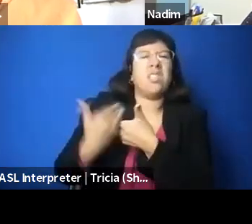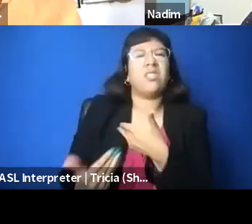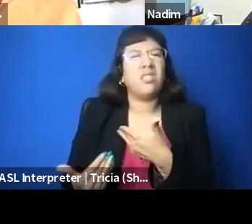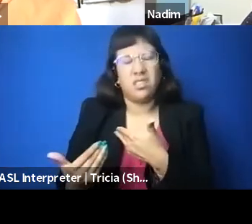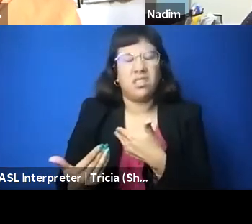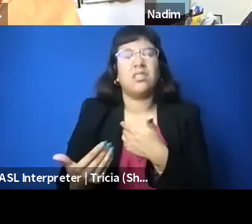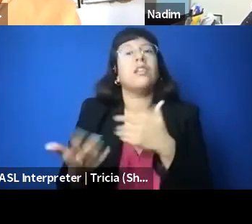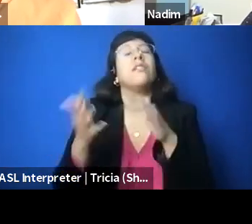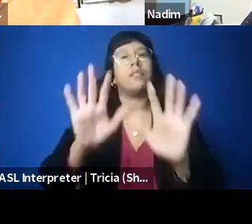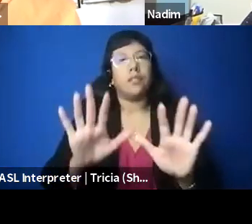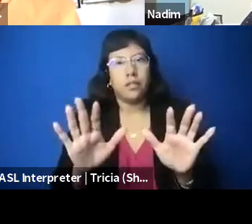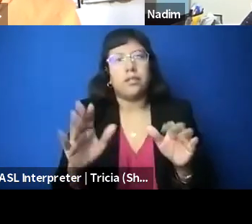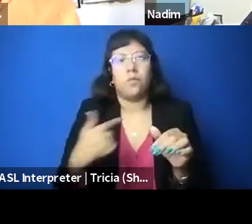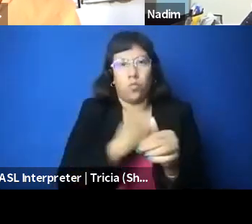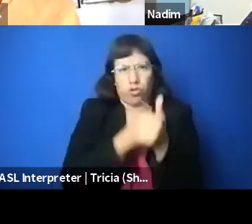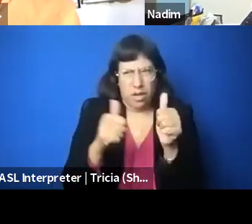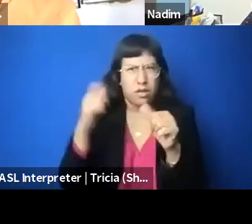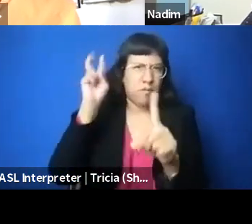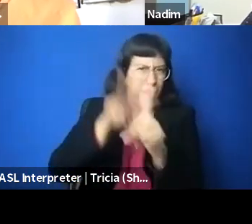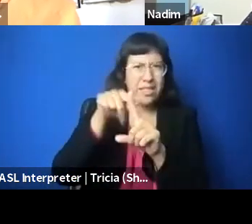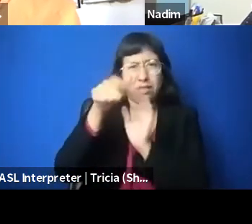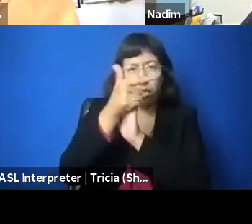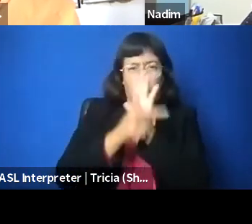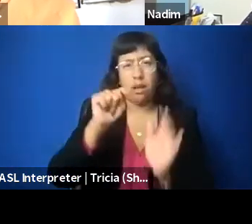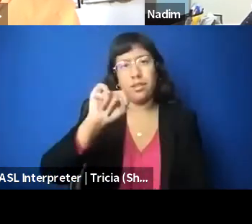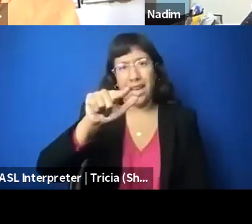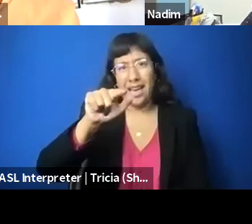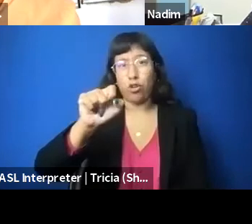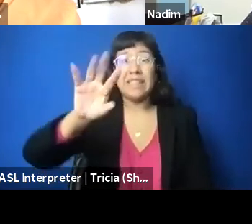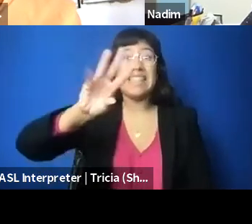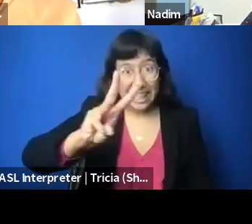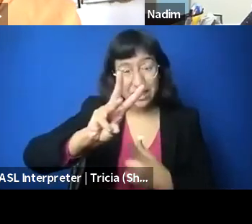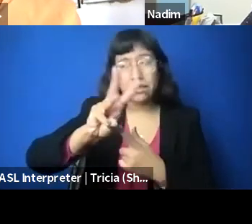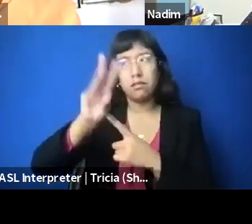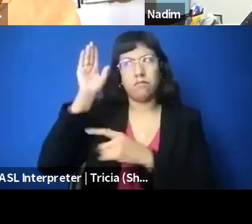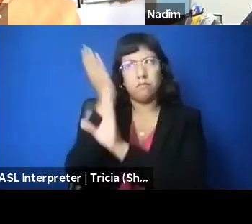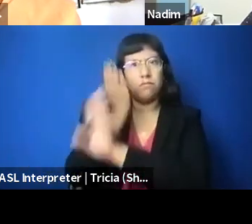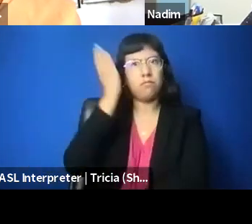this law and this complaint process to try to get them relief and to draw attention to the situation